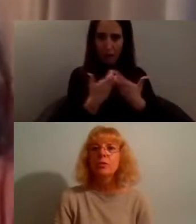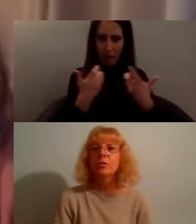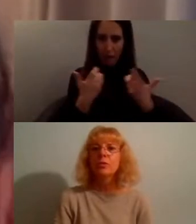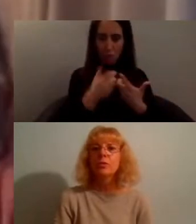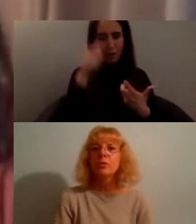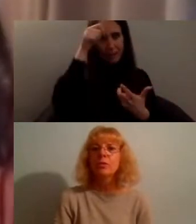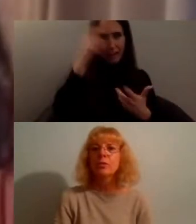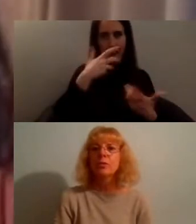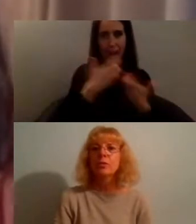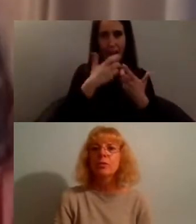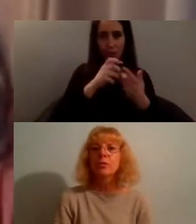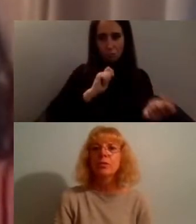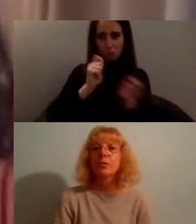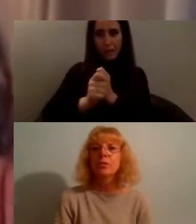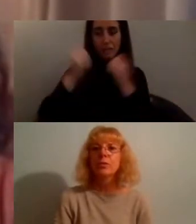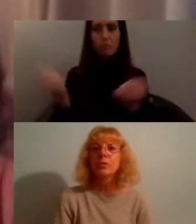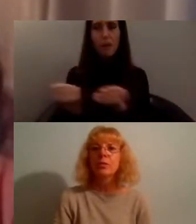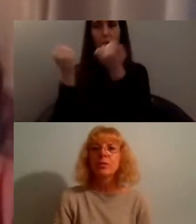how do we actually genuinely create change,